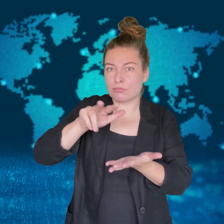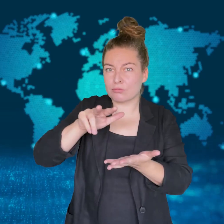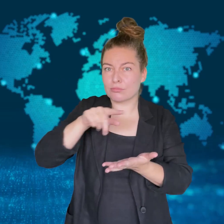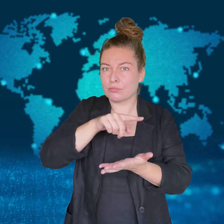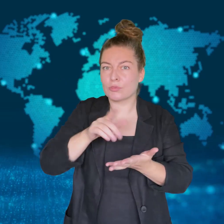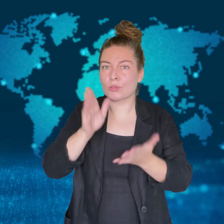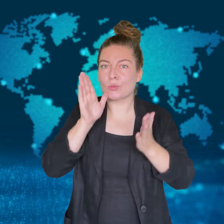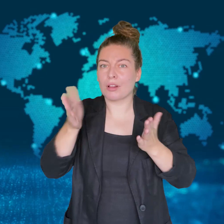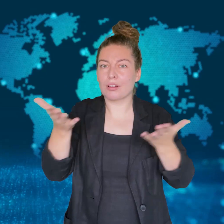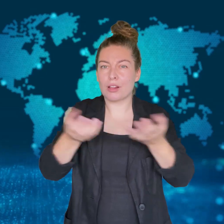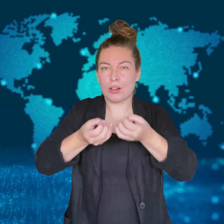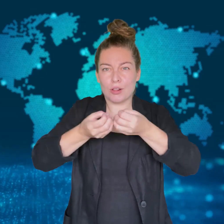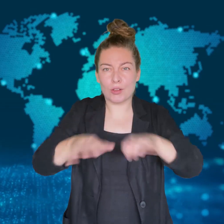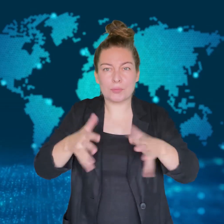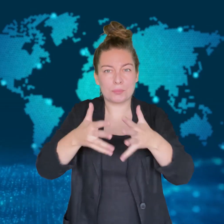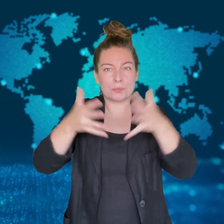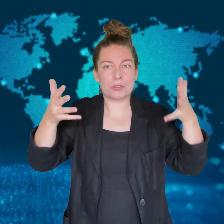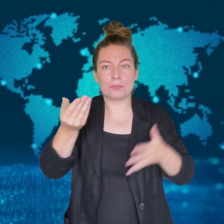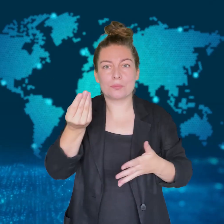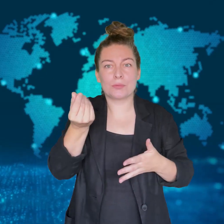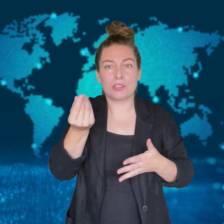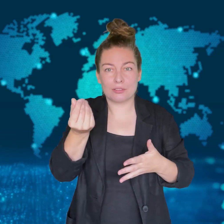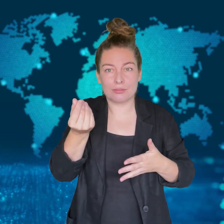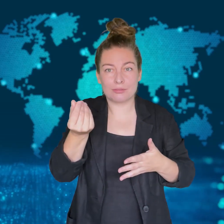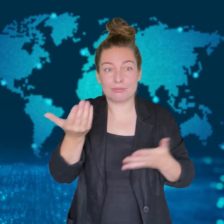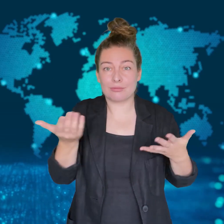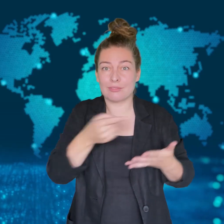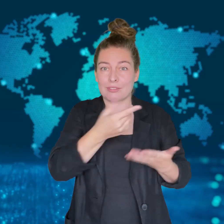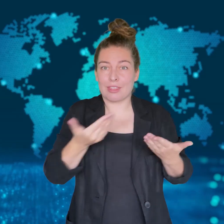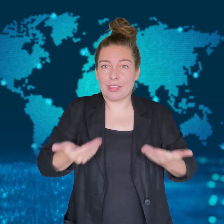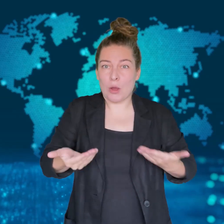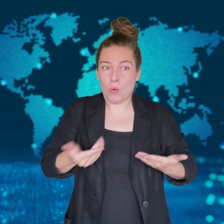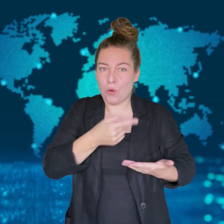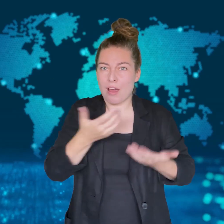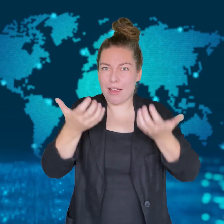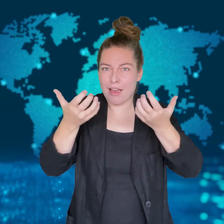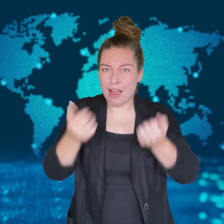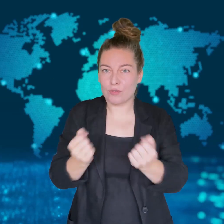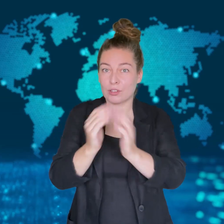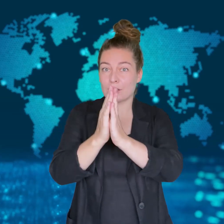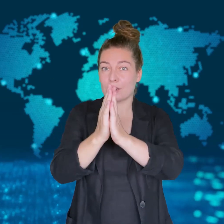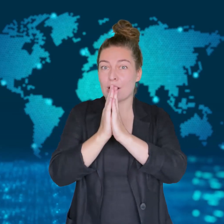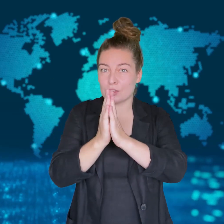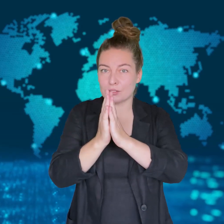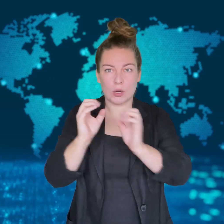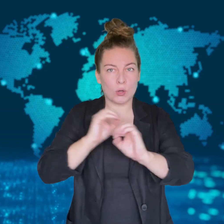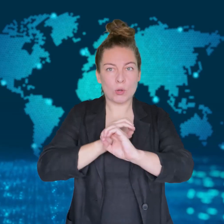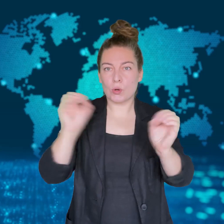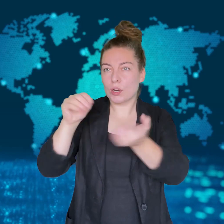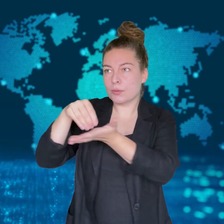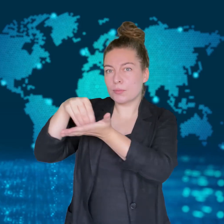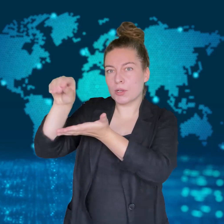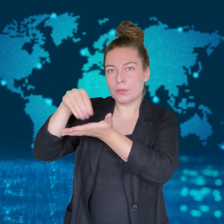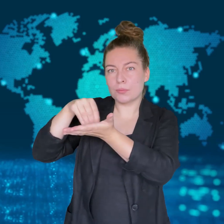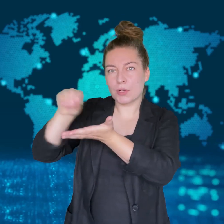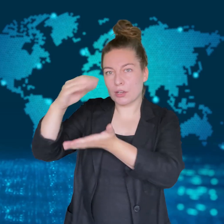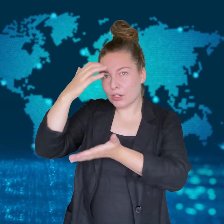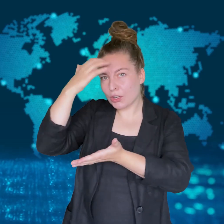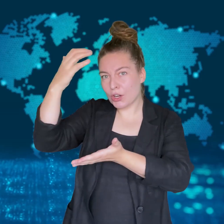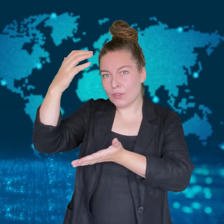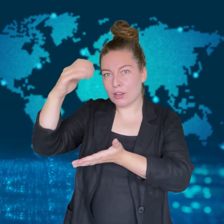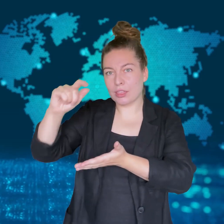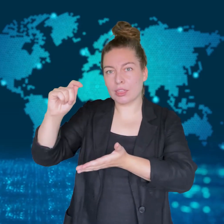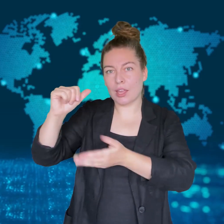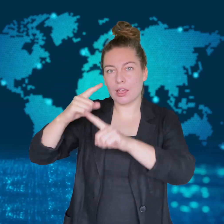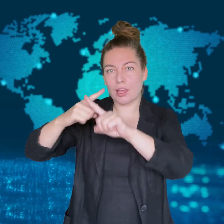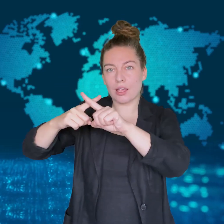the "Moonies" will no longer be a religious corporation.